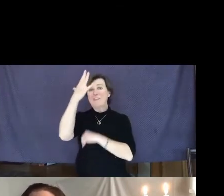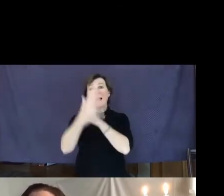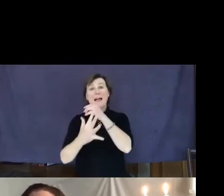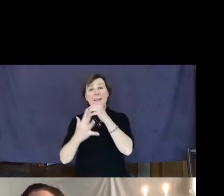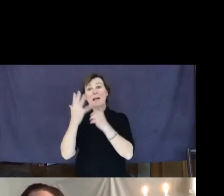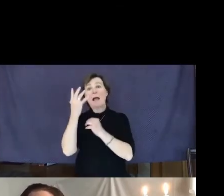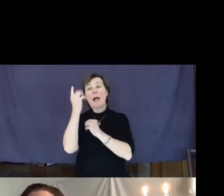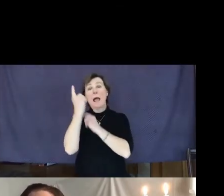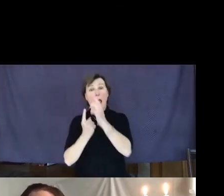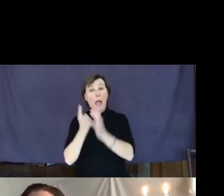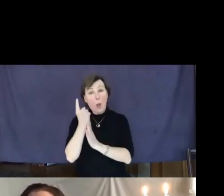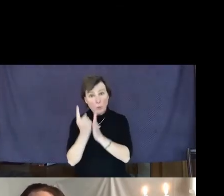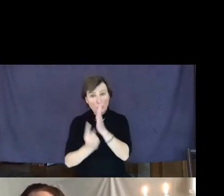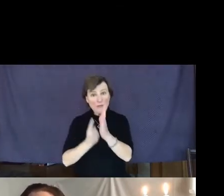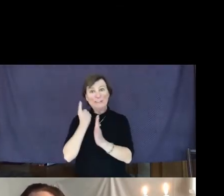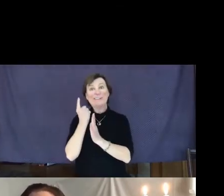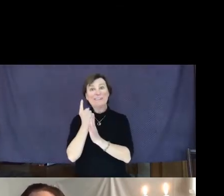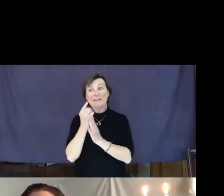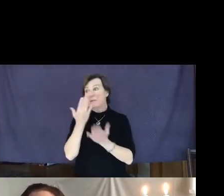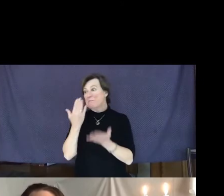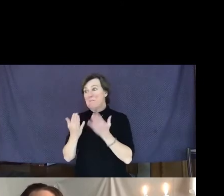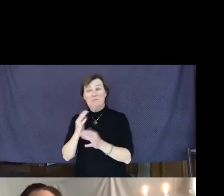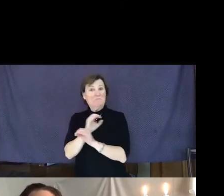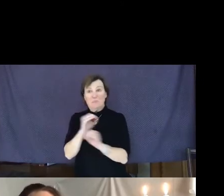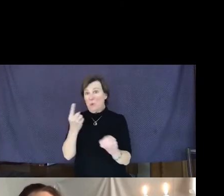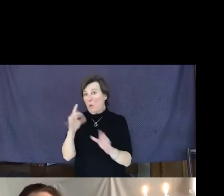and likely would not have been found had it not been